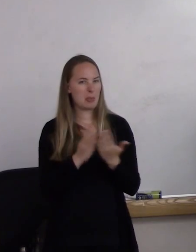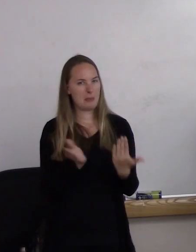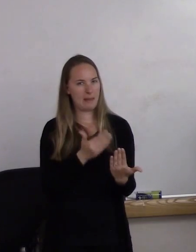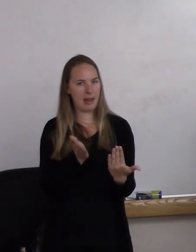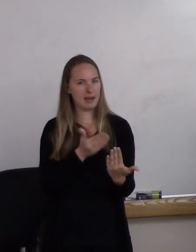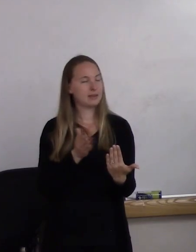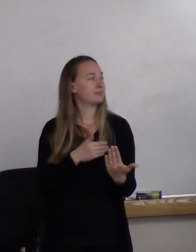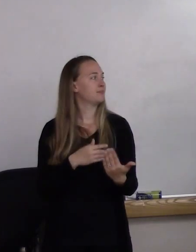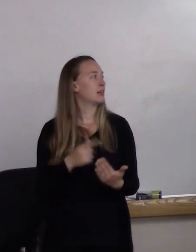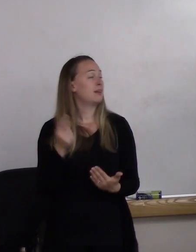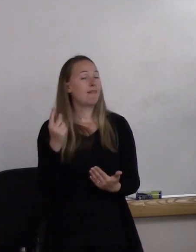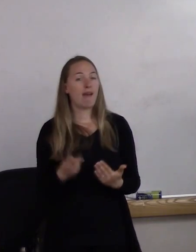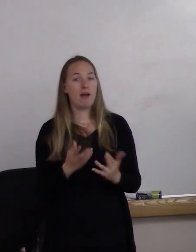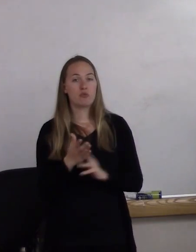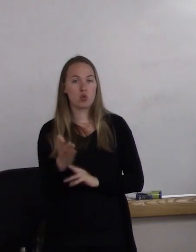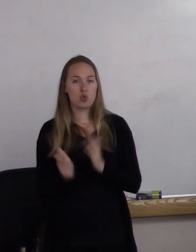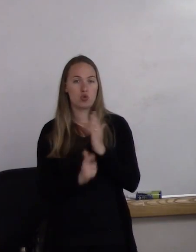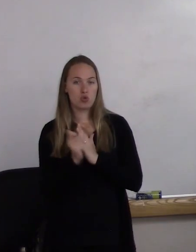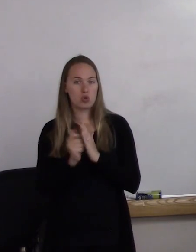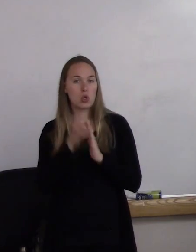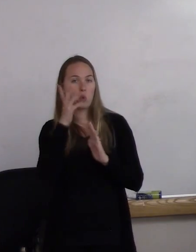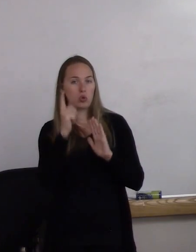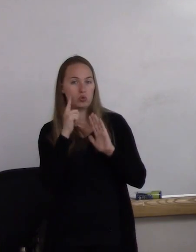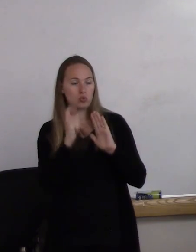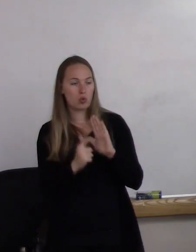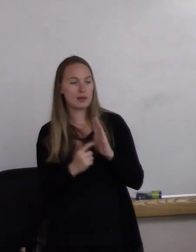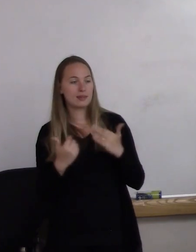So halfway through the packet, you'll see that there's a new cover page